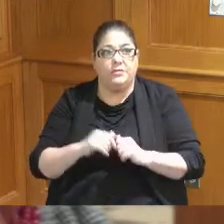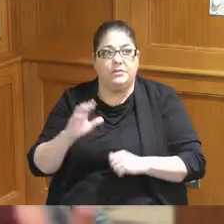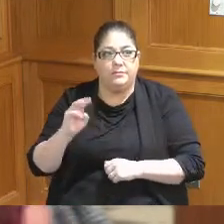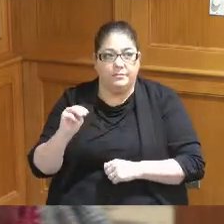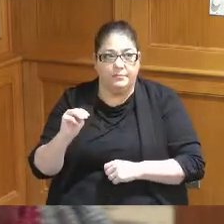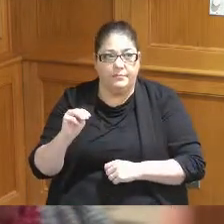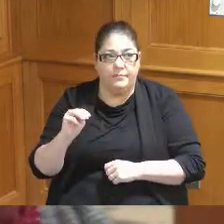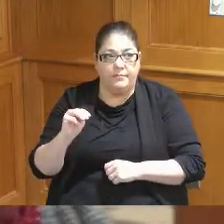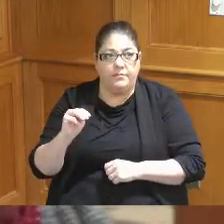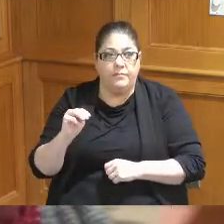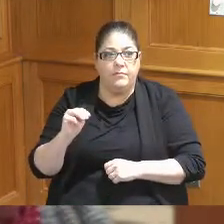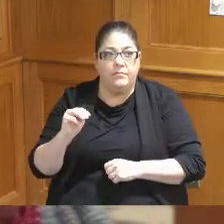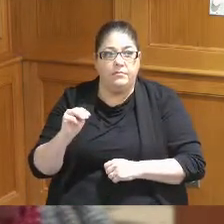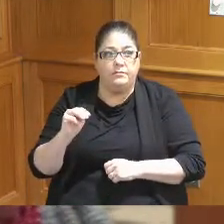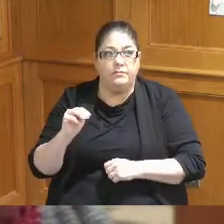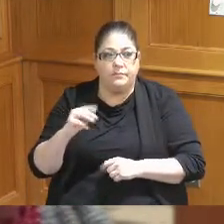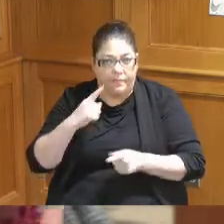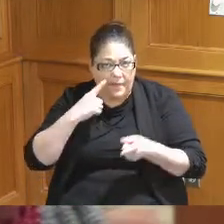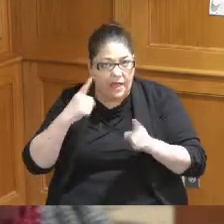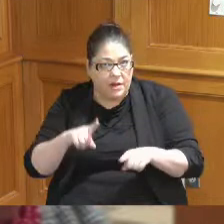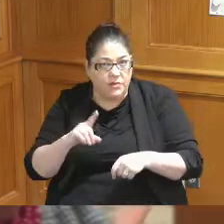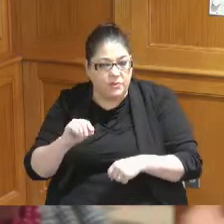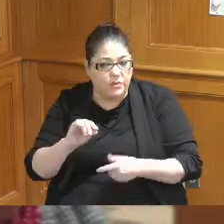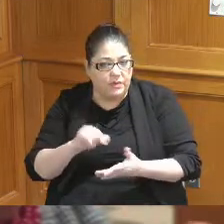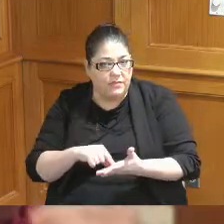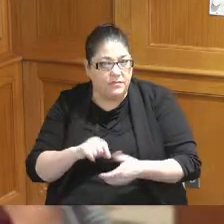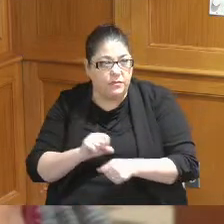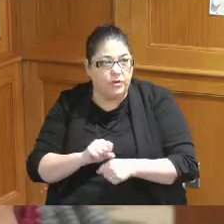agreement that acknowledges that we're doing this work which has been in public for a while